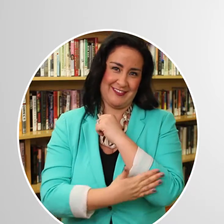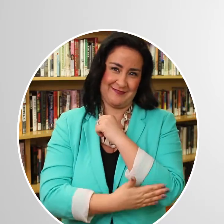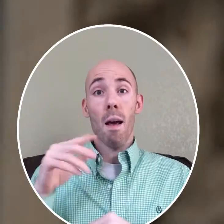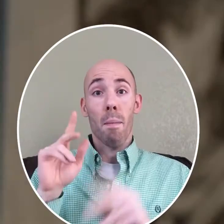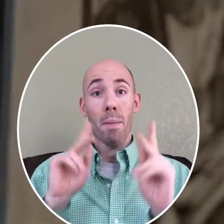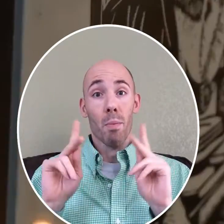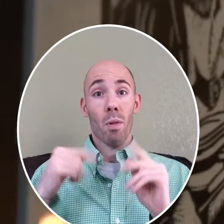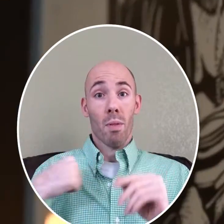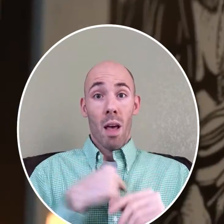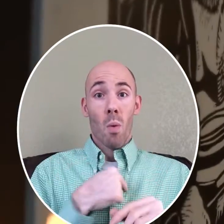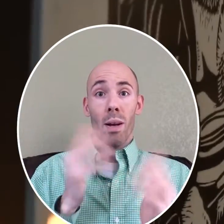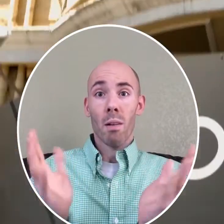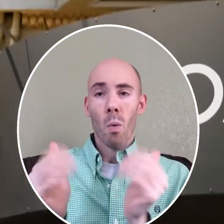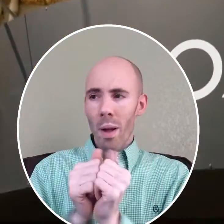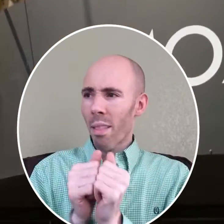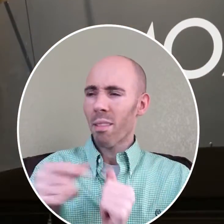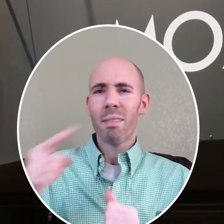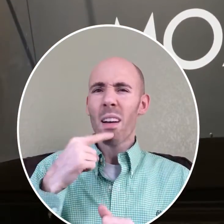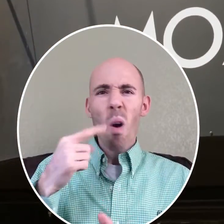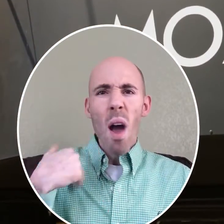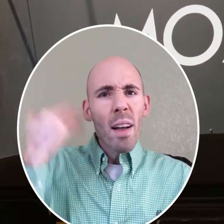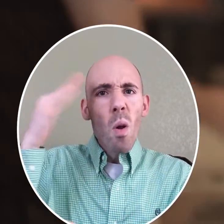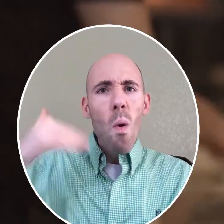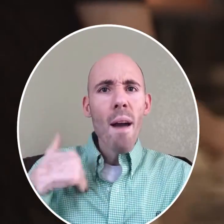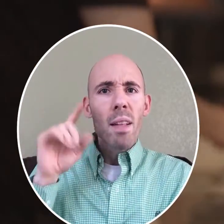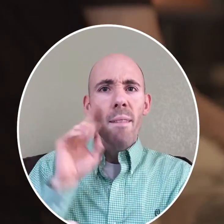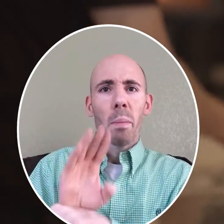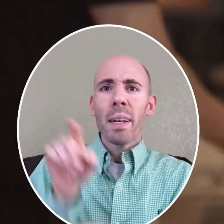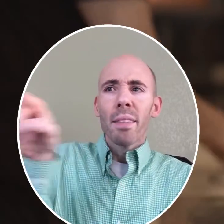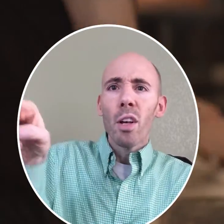Manny: "The people that we've talked with kept saying, 'Oh I didn’t know there was a Deaf business over there,'